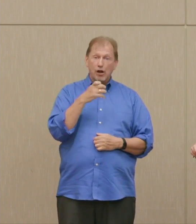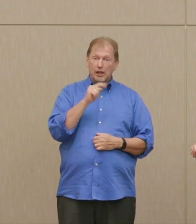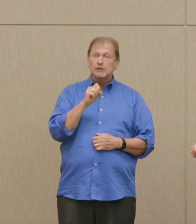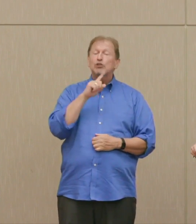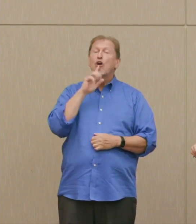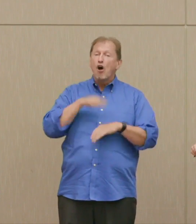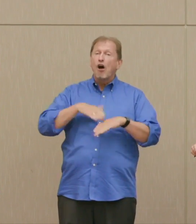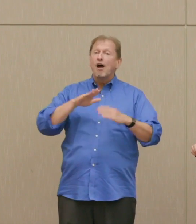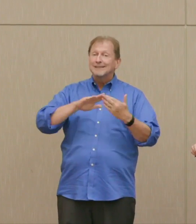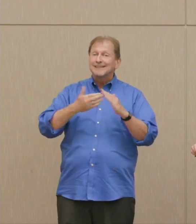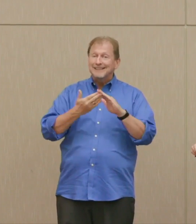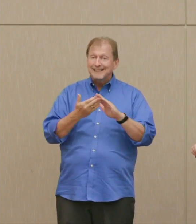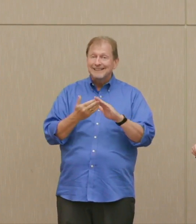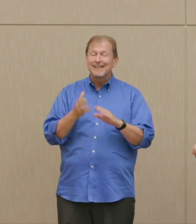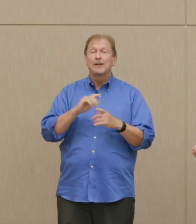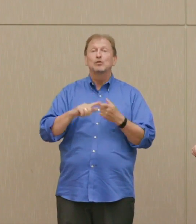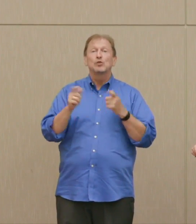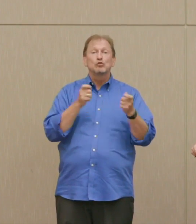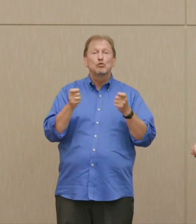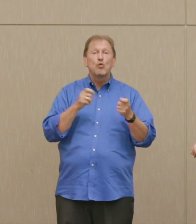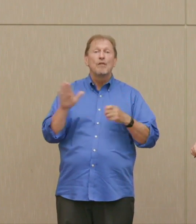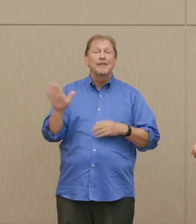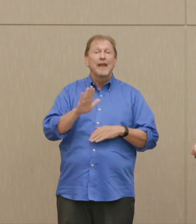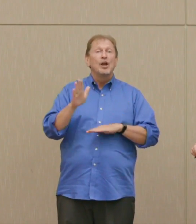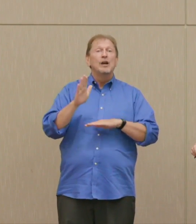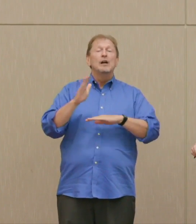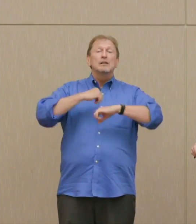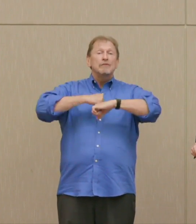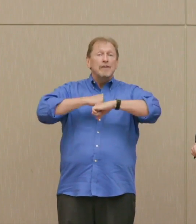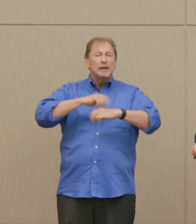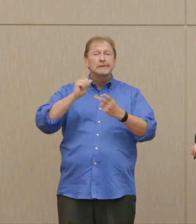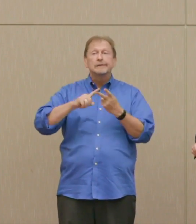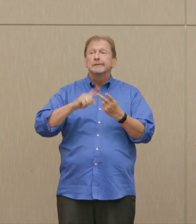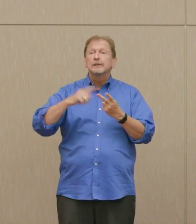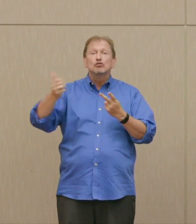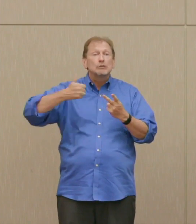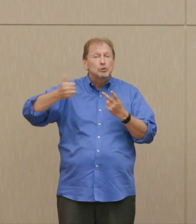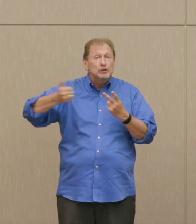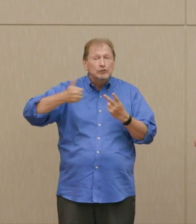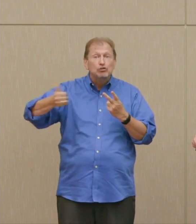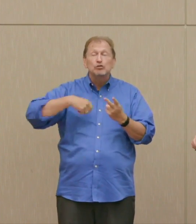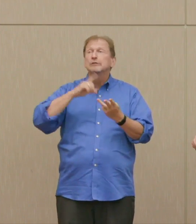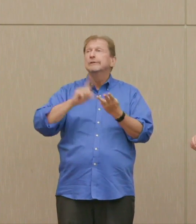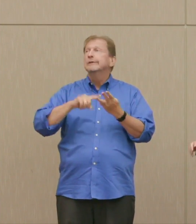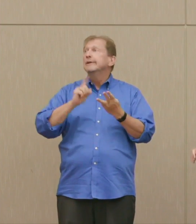command and control, air defense, transportation, urban industrial that supports the war machine.